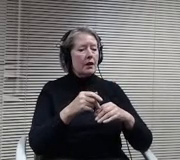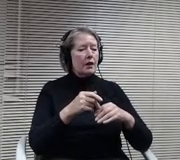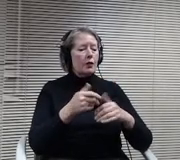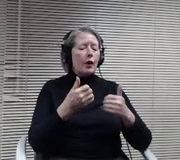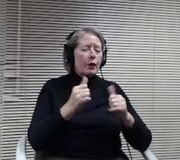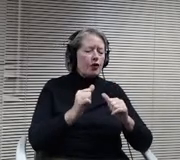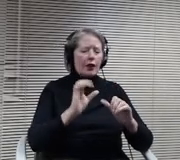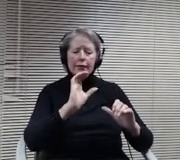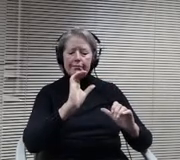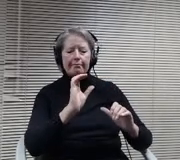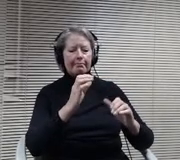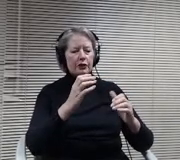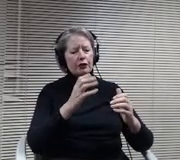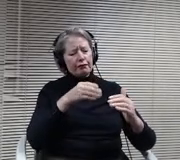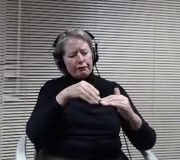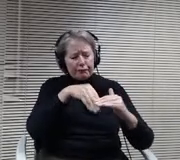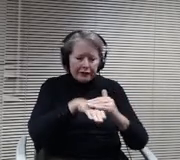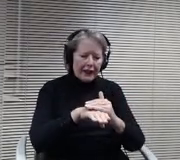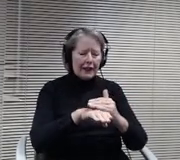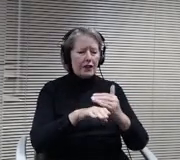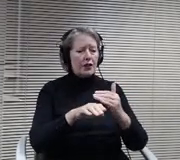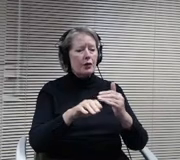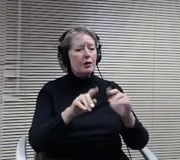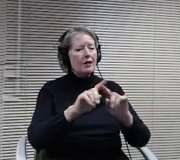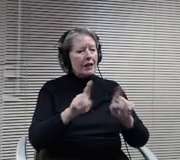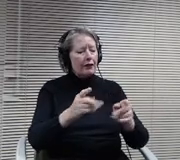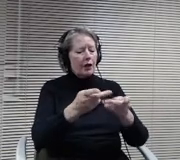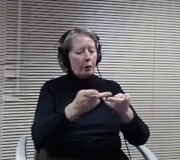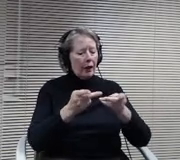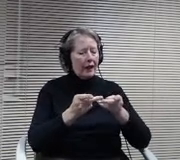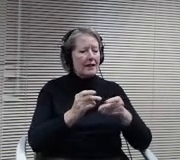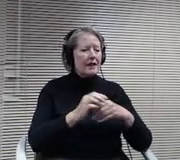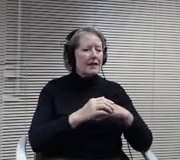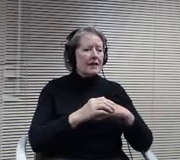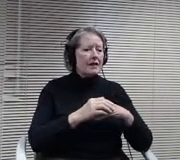A struggle, so if we look at how might we use the space within